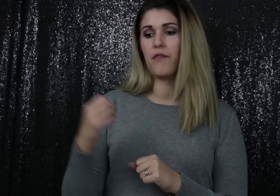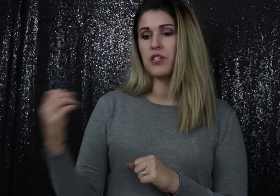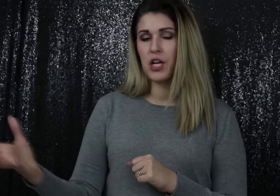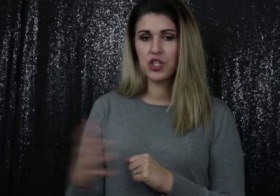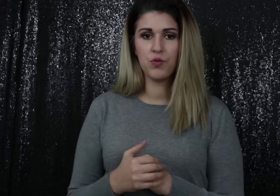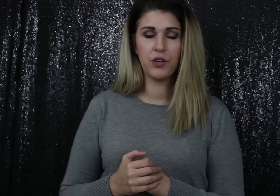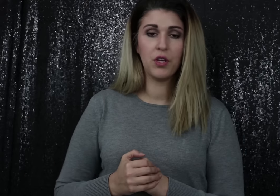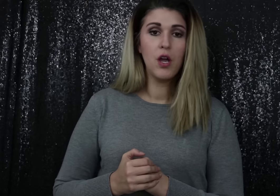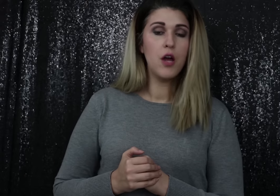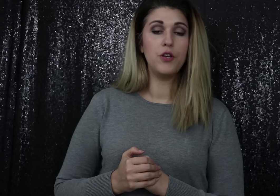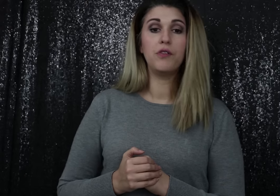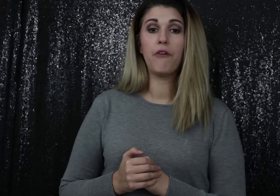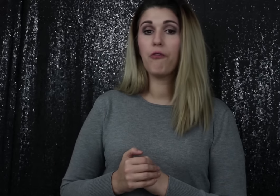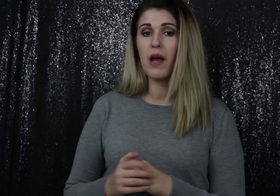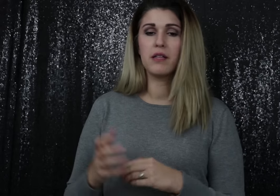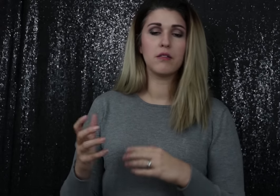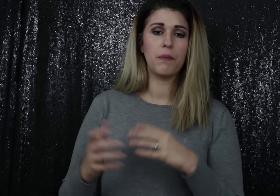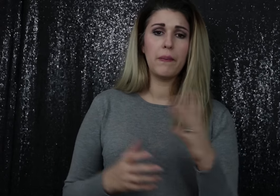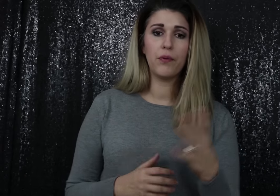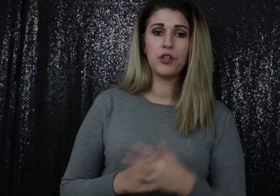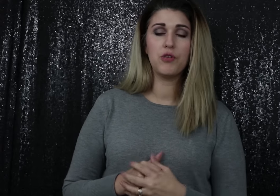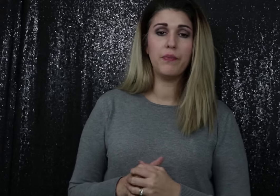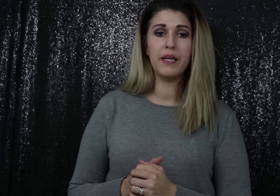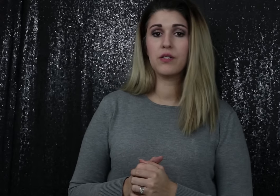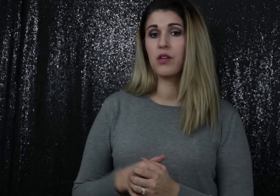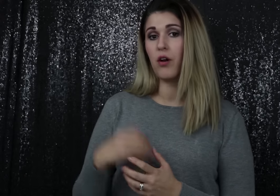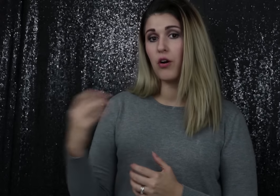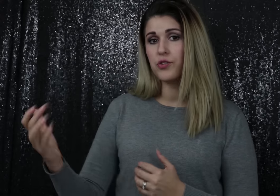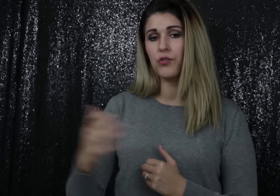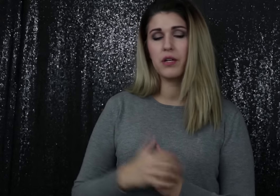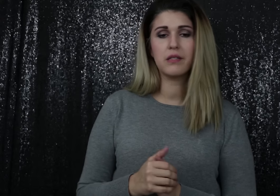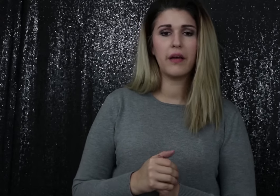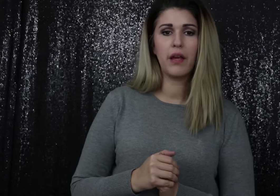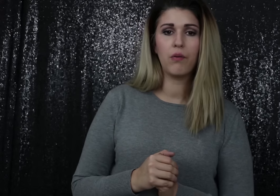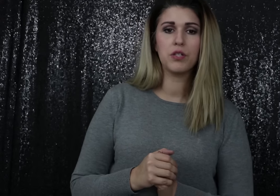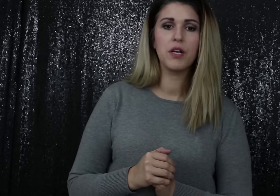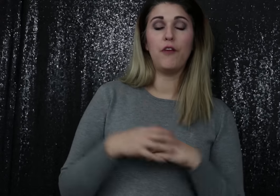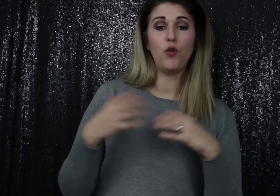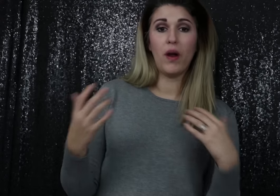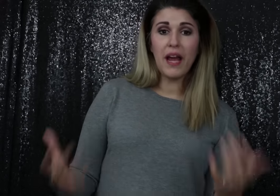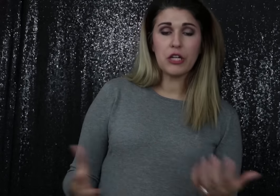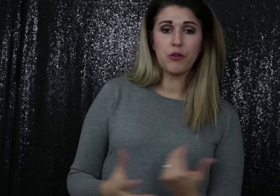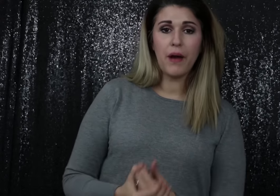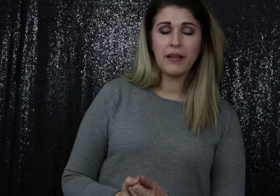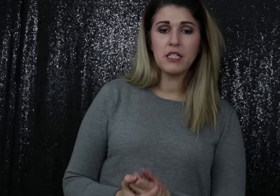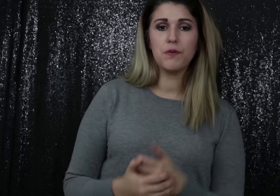conversations with new deaf friends or people that you meet that are also going sign language. If you want extra practice,